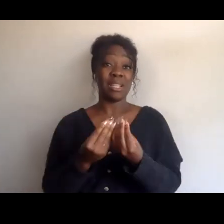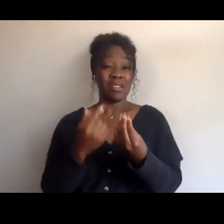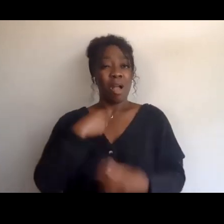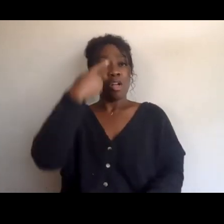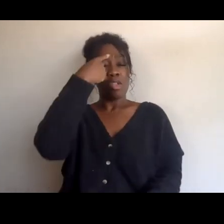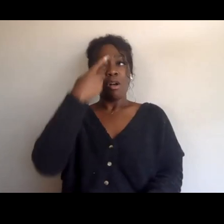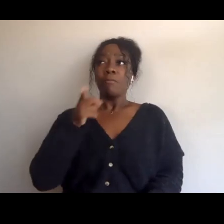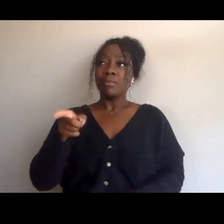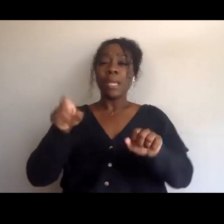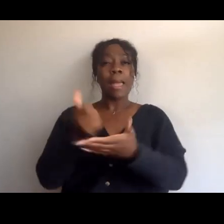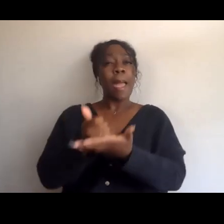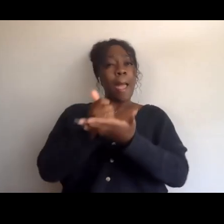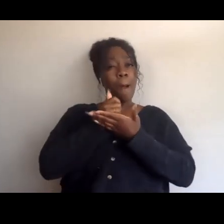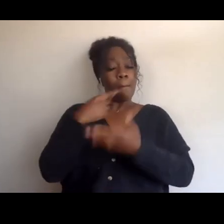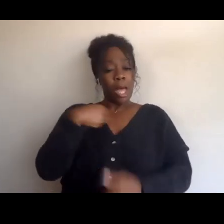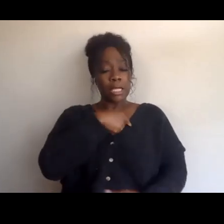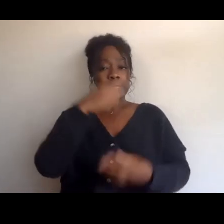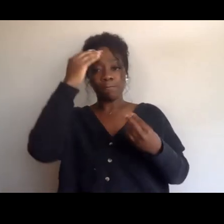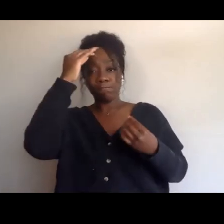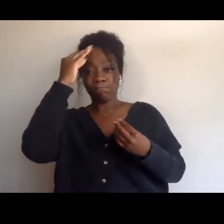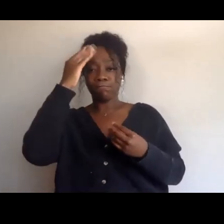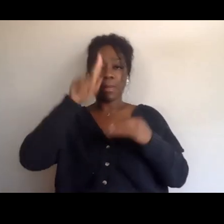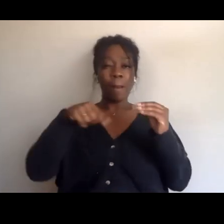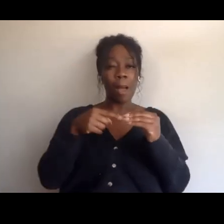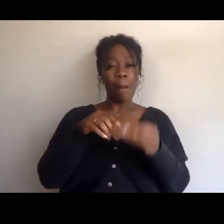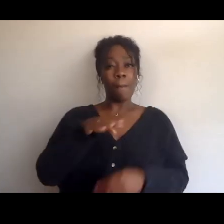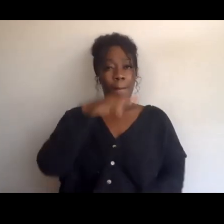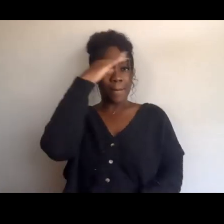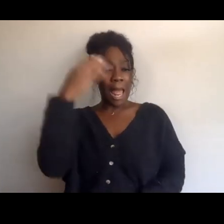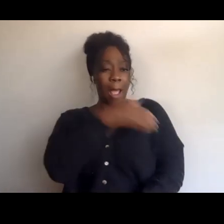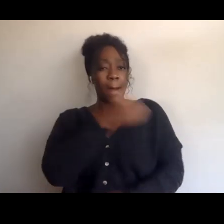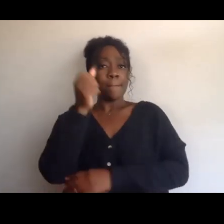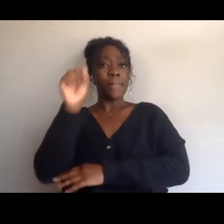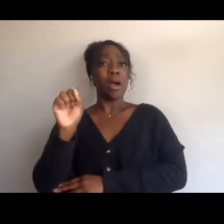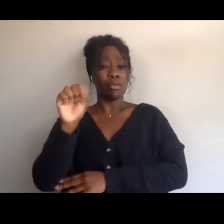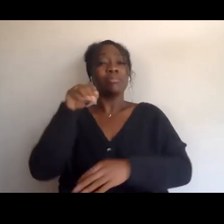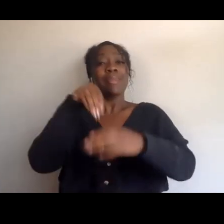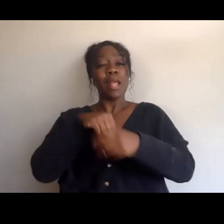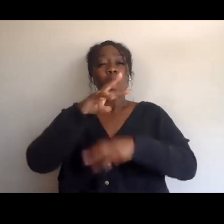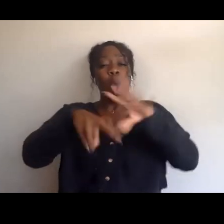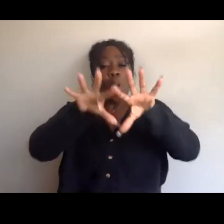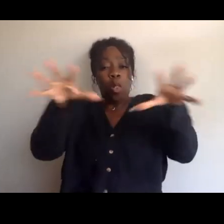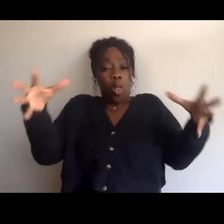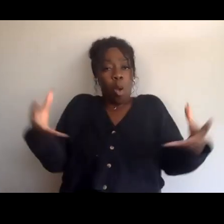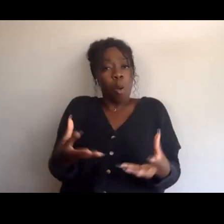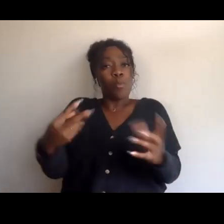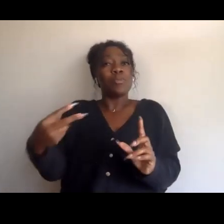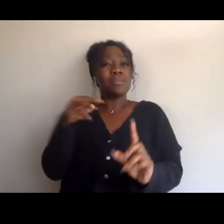as we think about Black Power in a global context, why is it that we need to have something to say